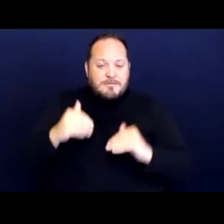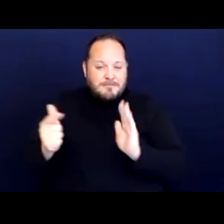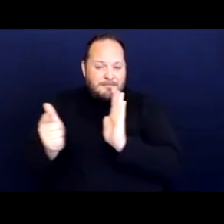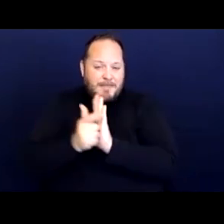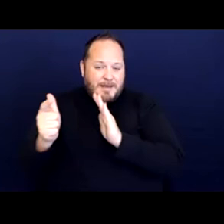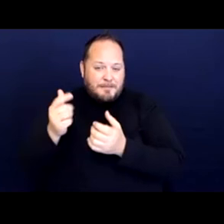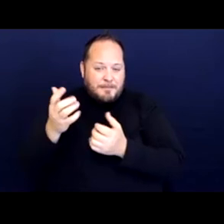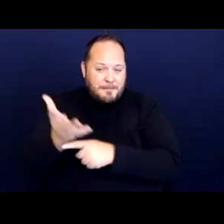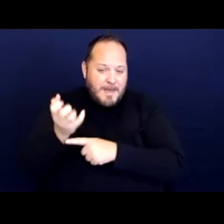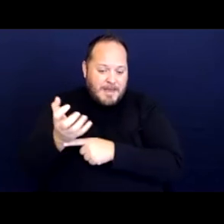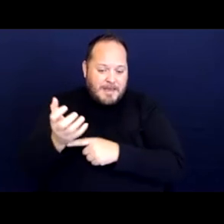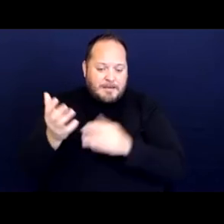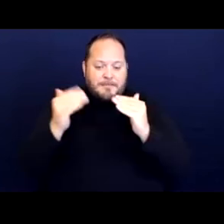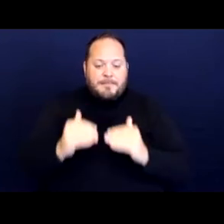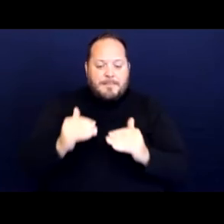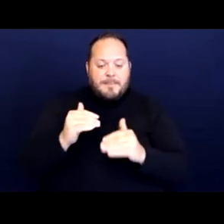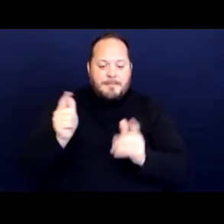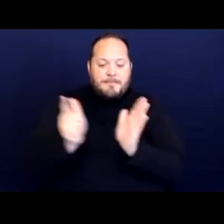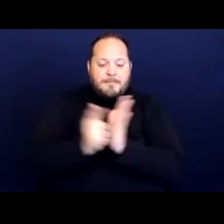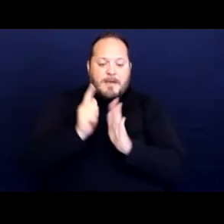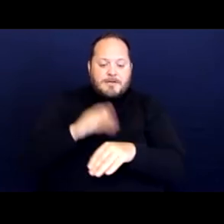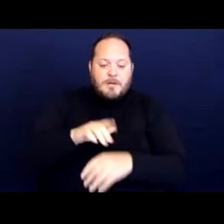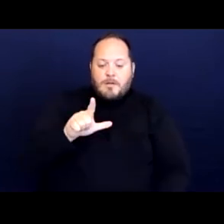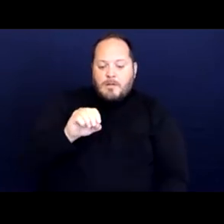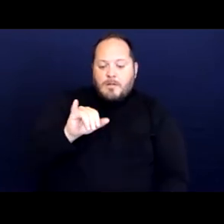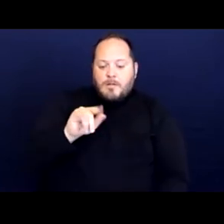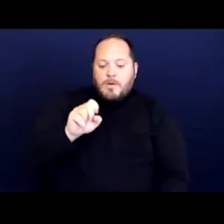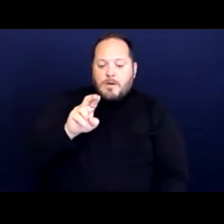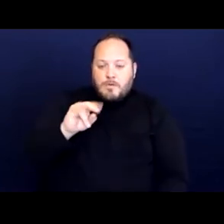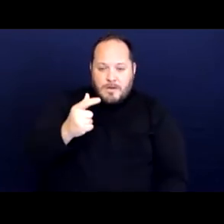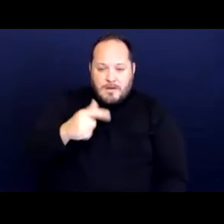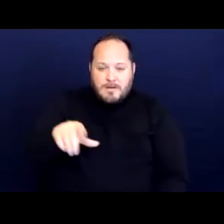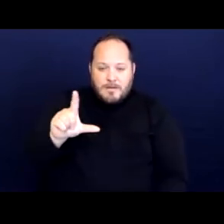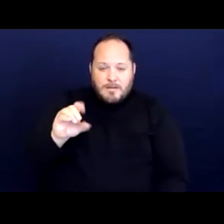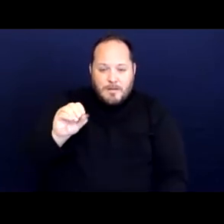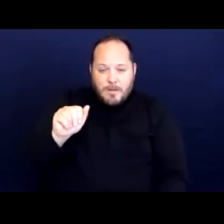loafing and vagrancy. These policies and their enforcement are often referred to